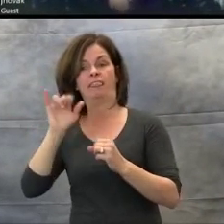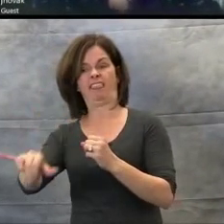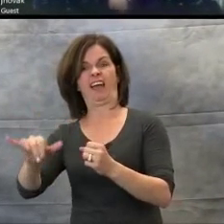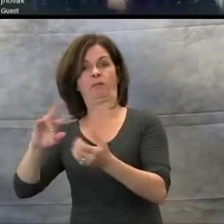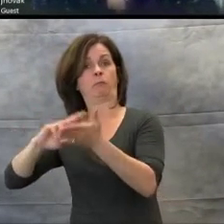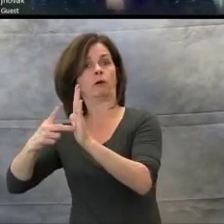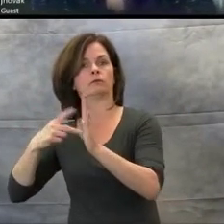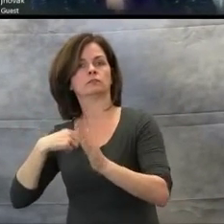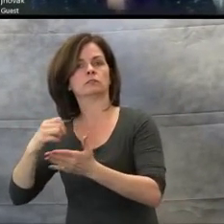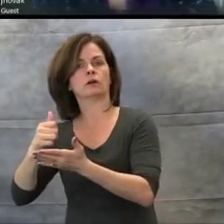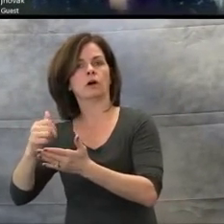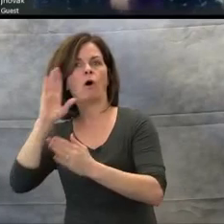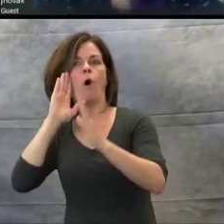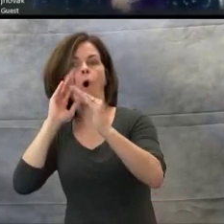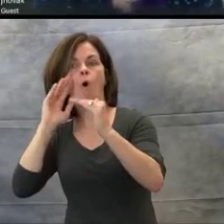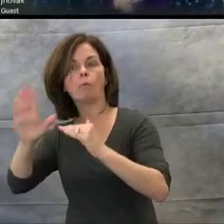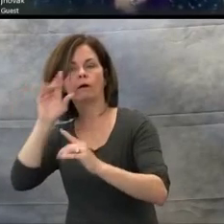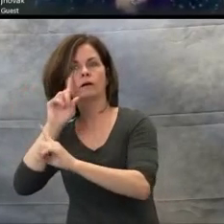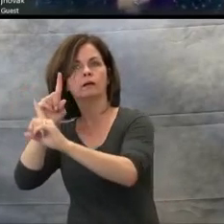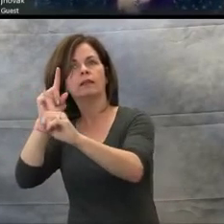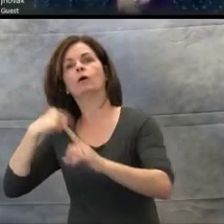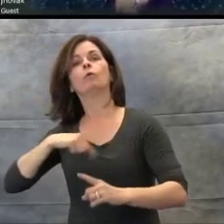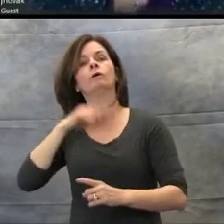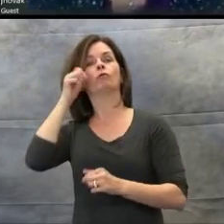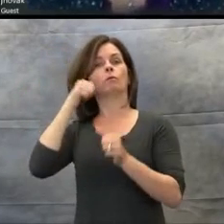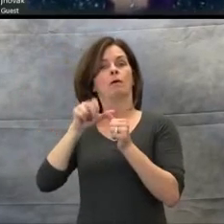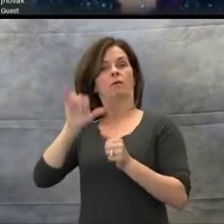Yet, music is often underutilized in classroom